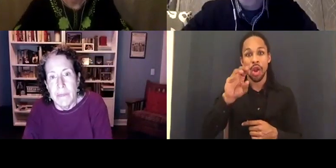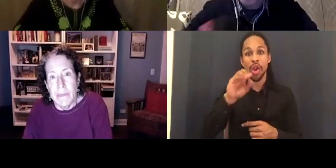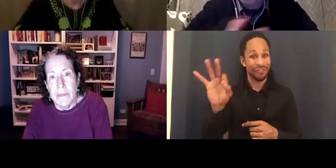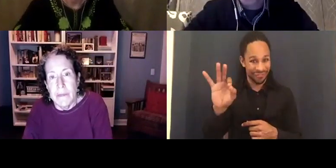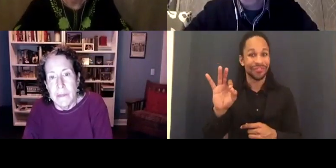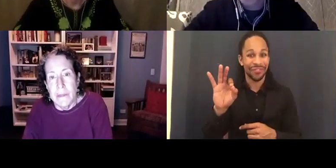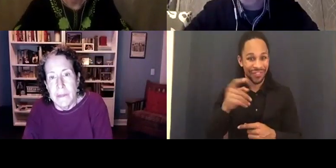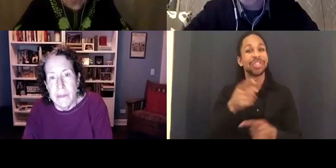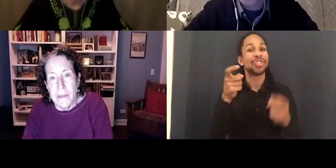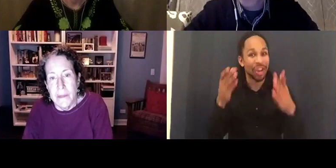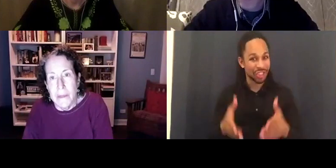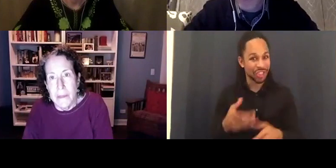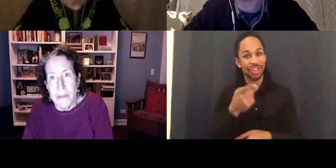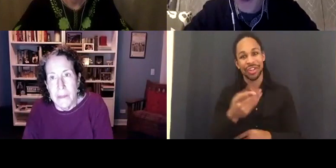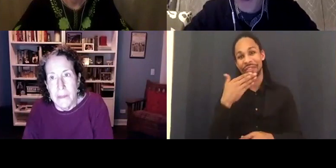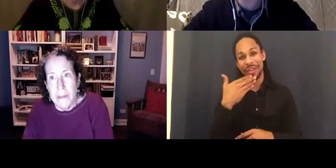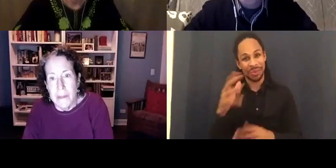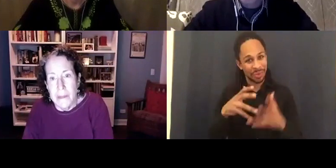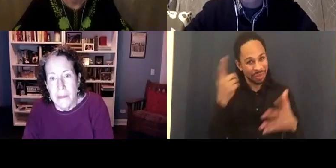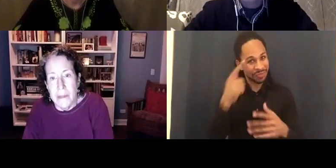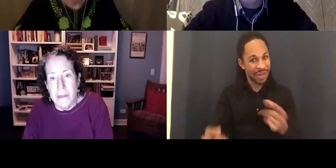film. Thank you so much for being here.